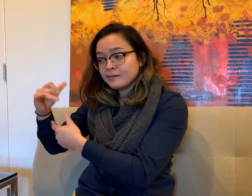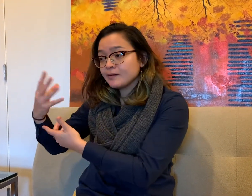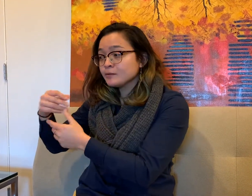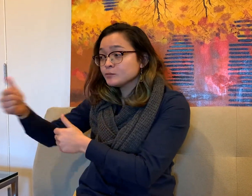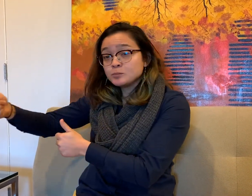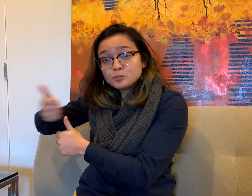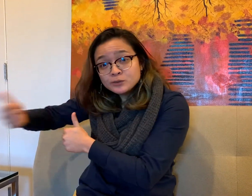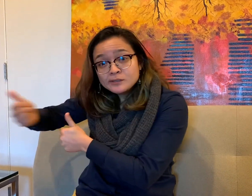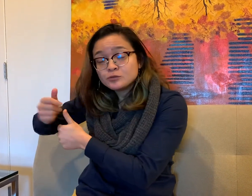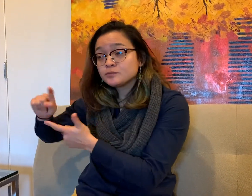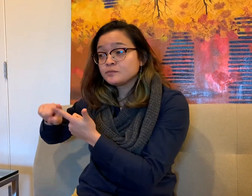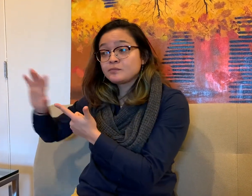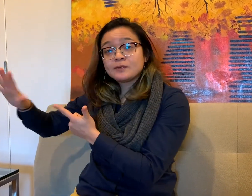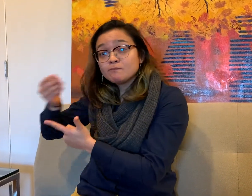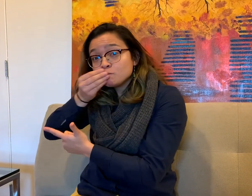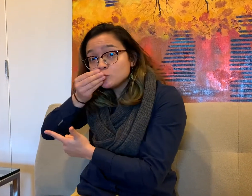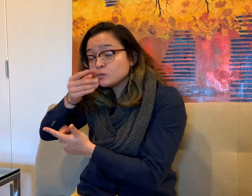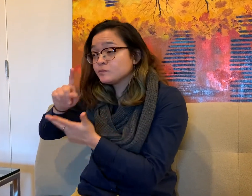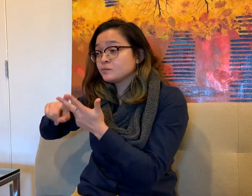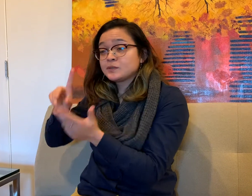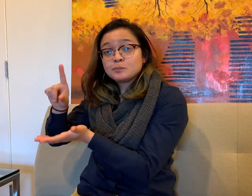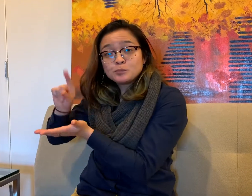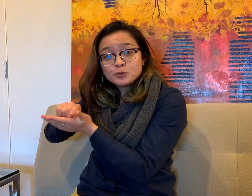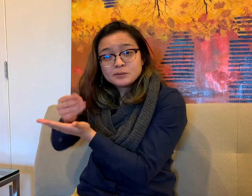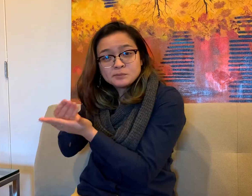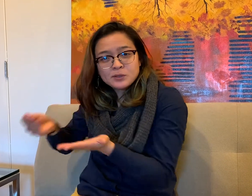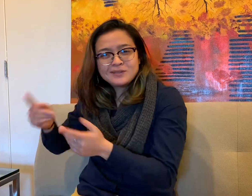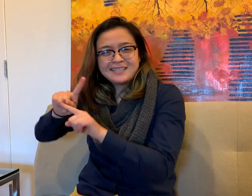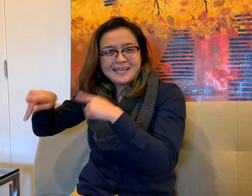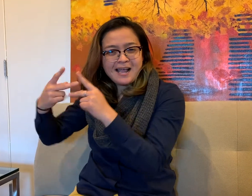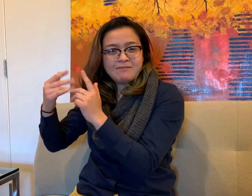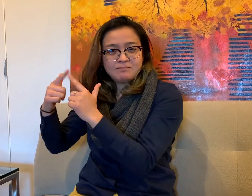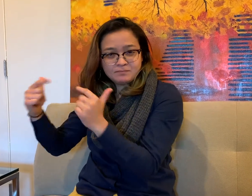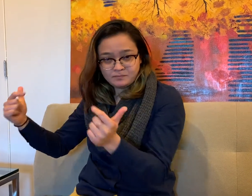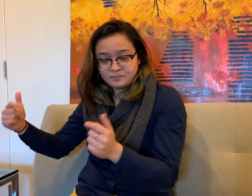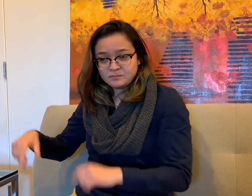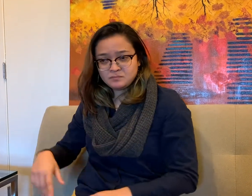That includes their transportation, food, printing materials and more!